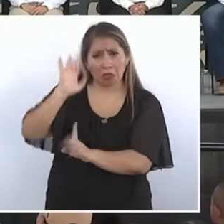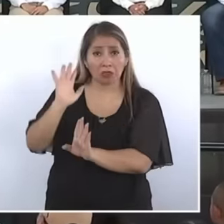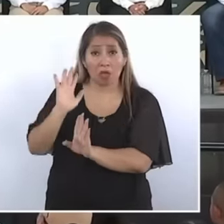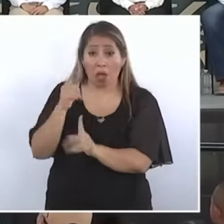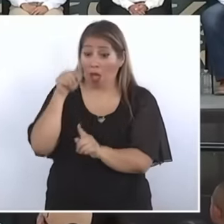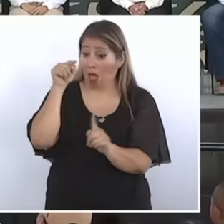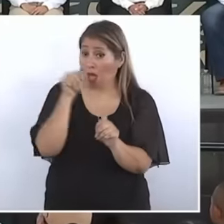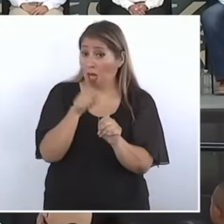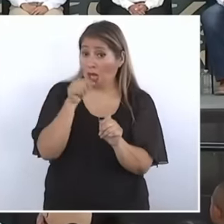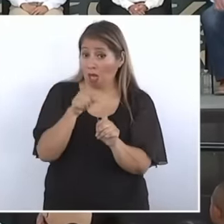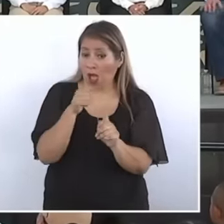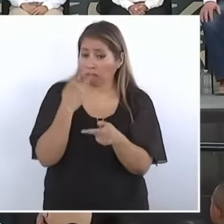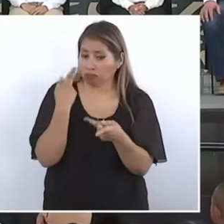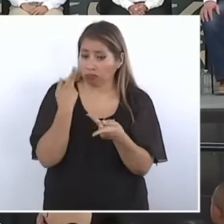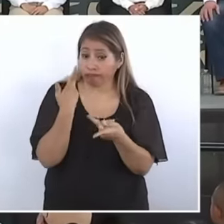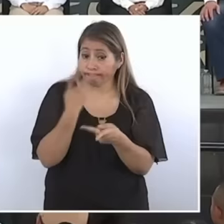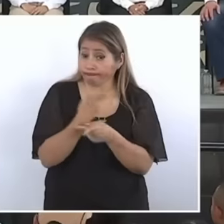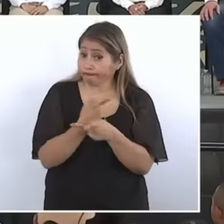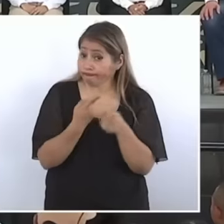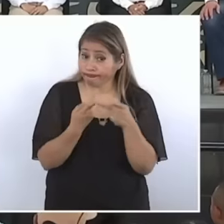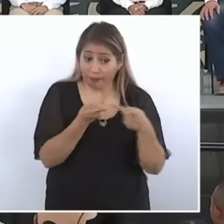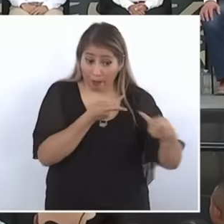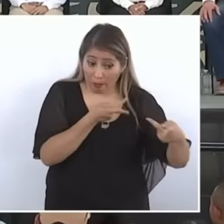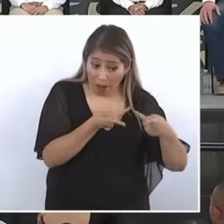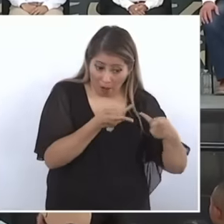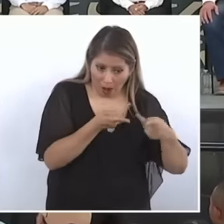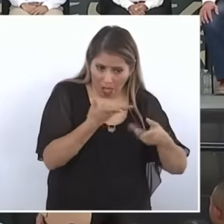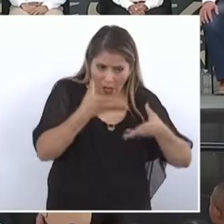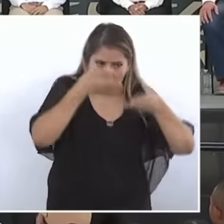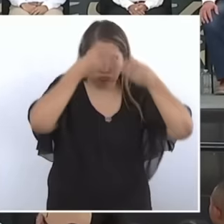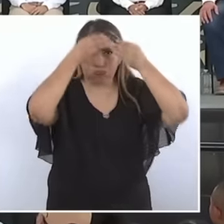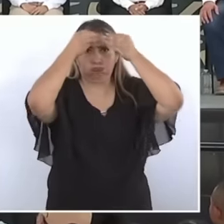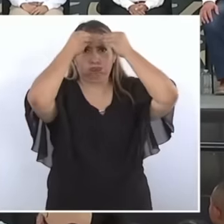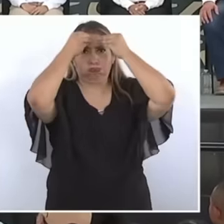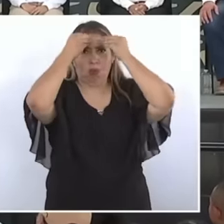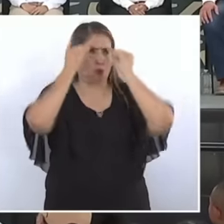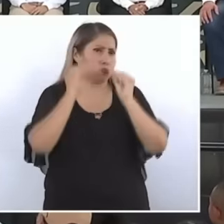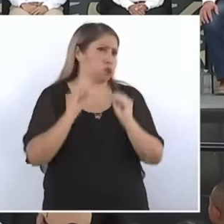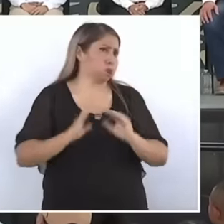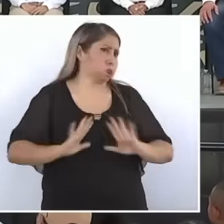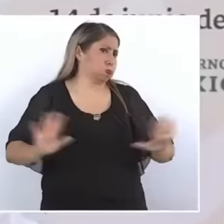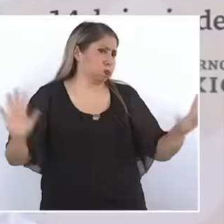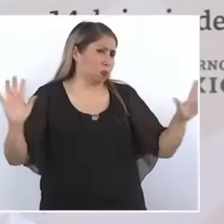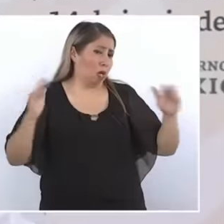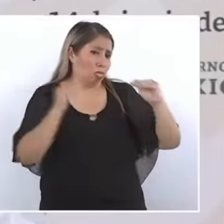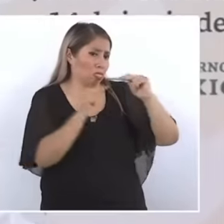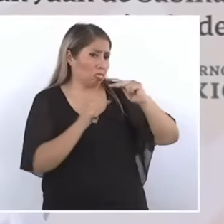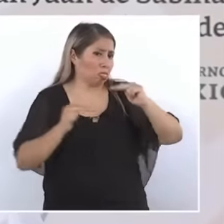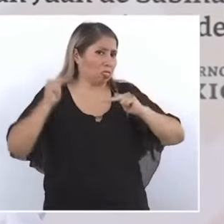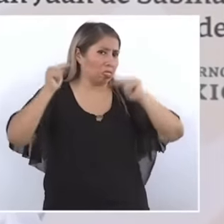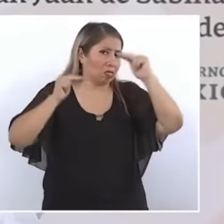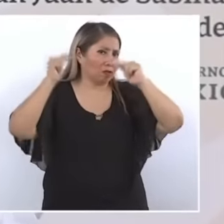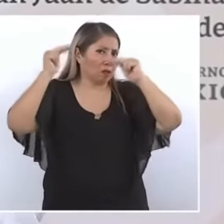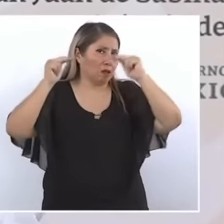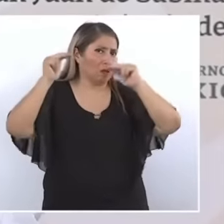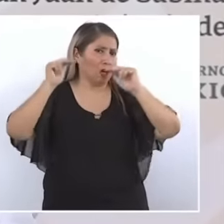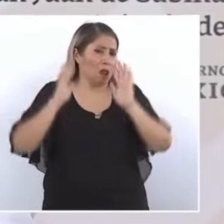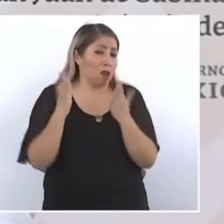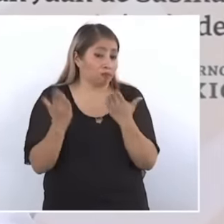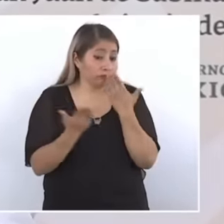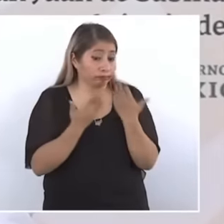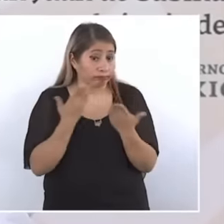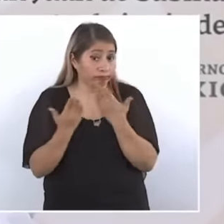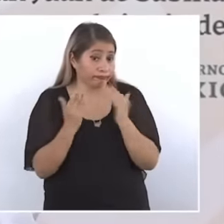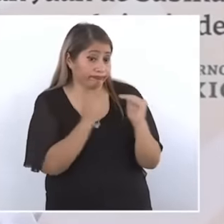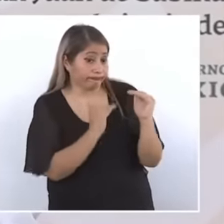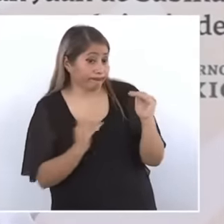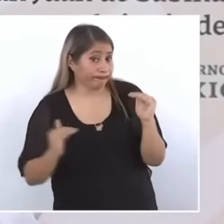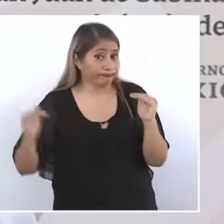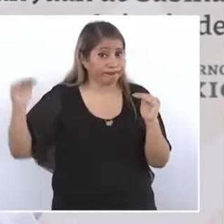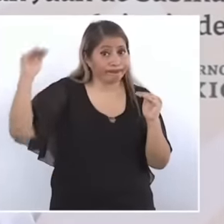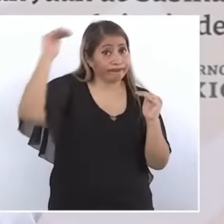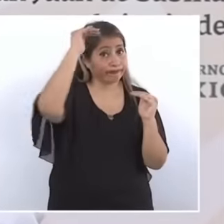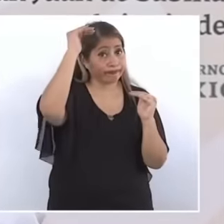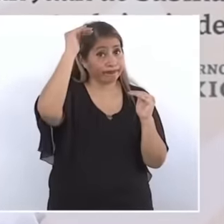prepared has a high academic level